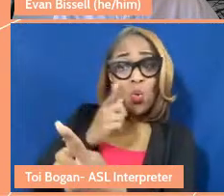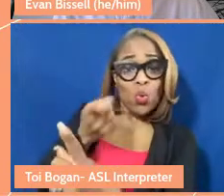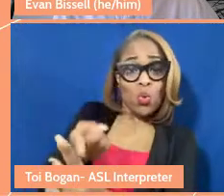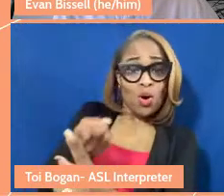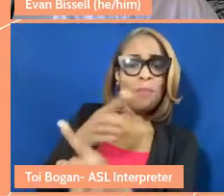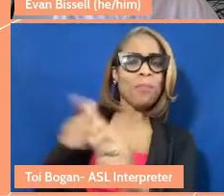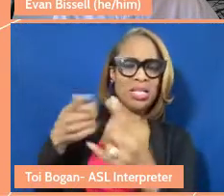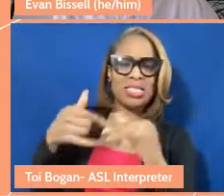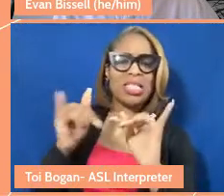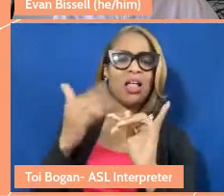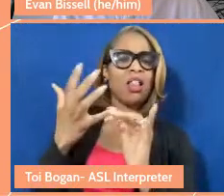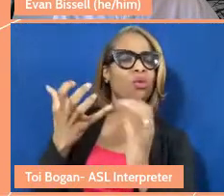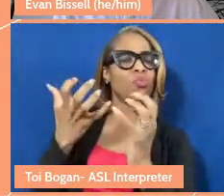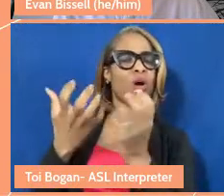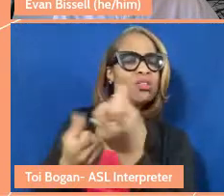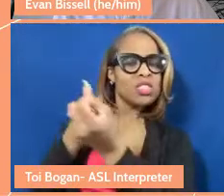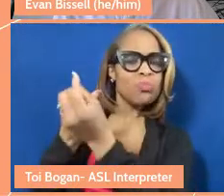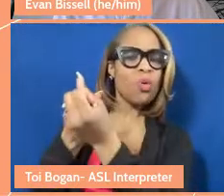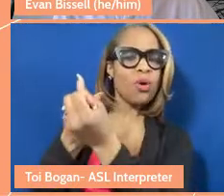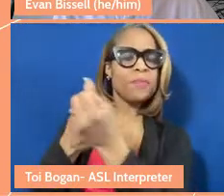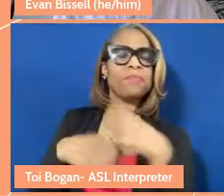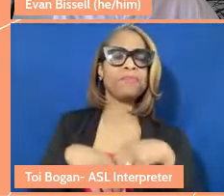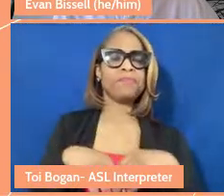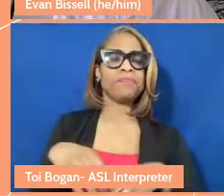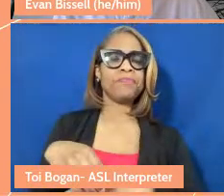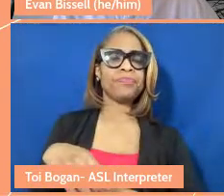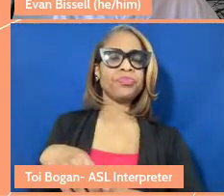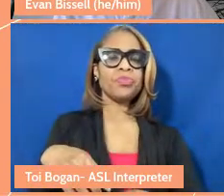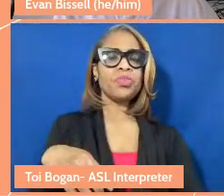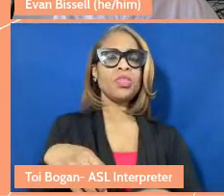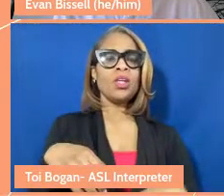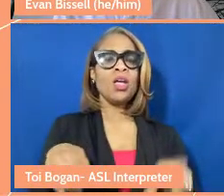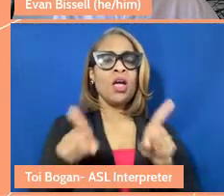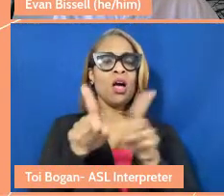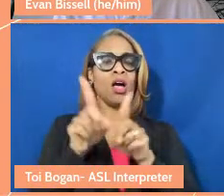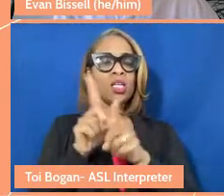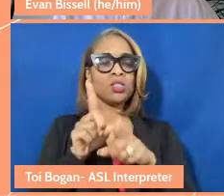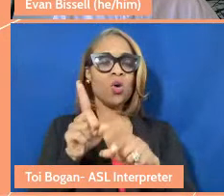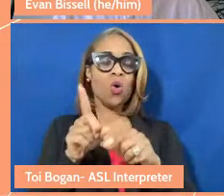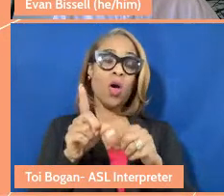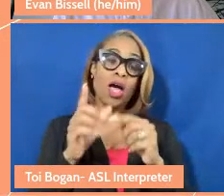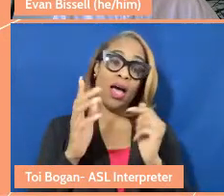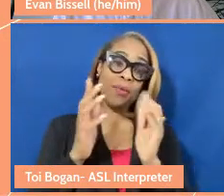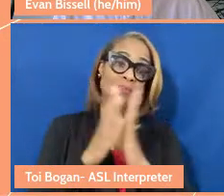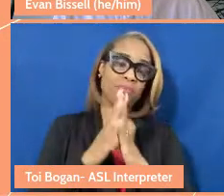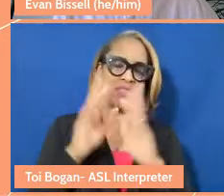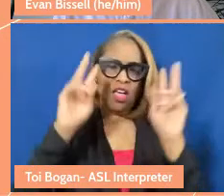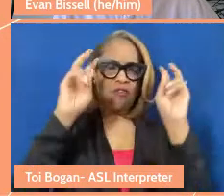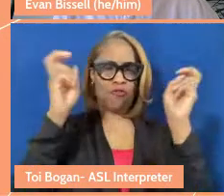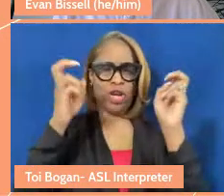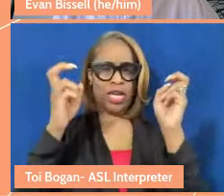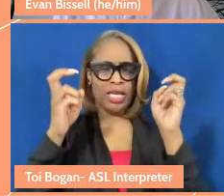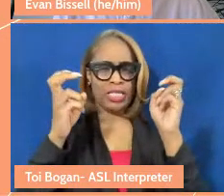Just the one, the last thing I'll say is, this phrase came up earlier, so I think it